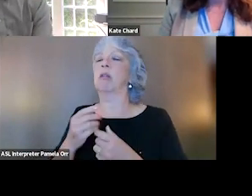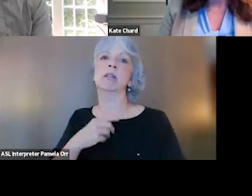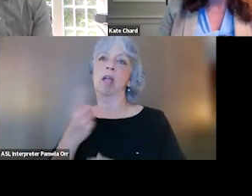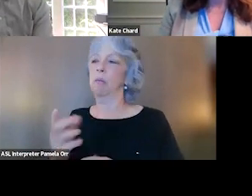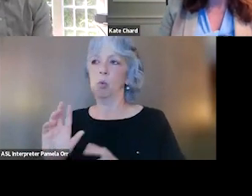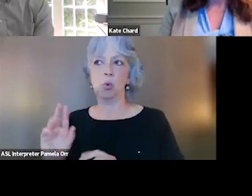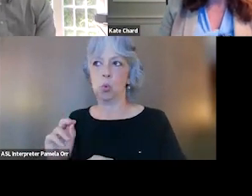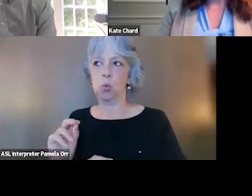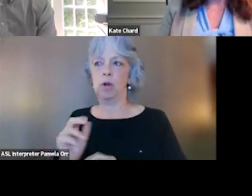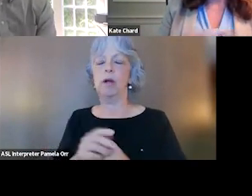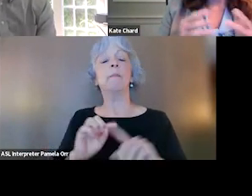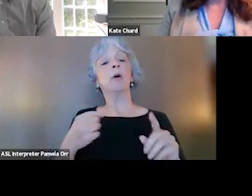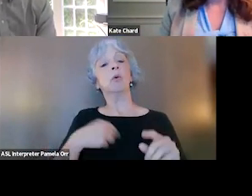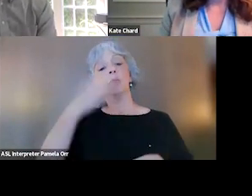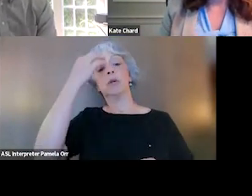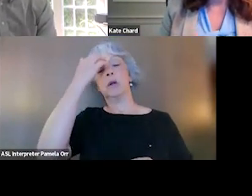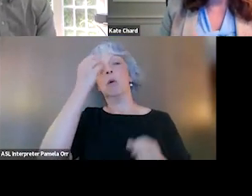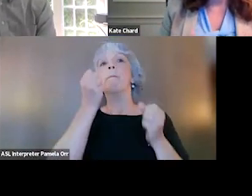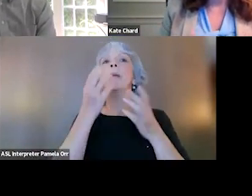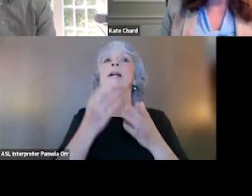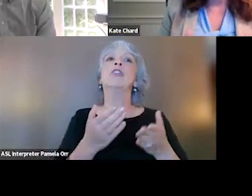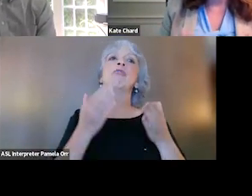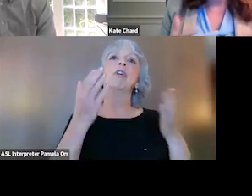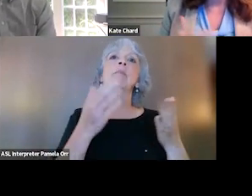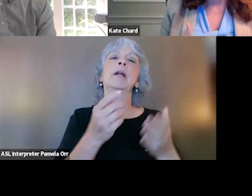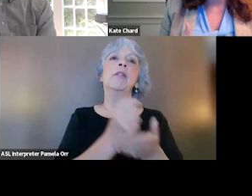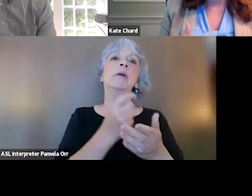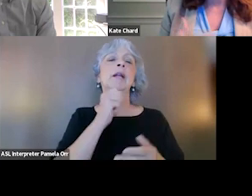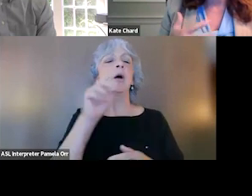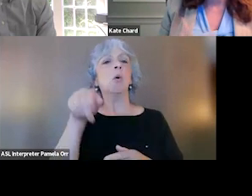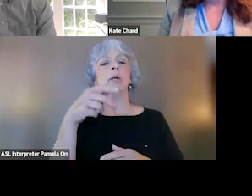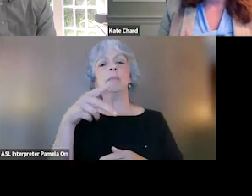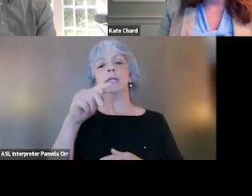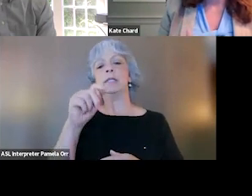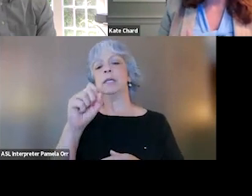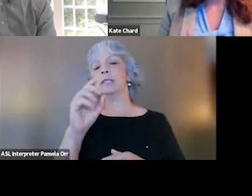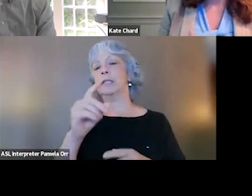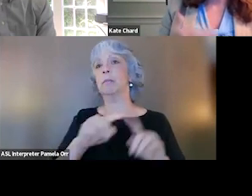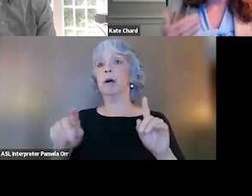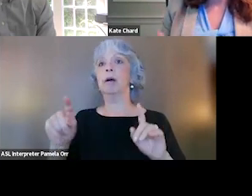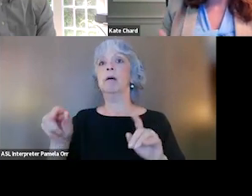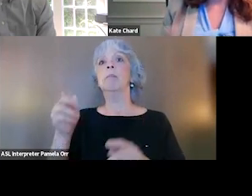But we know that there are several recommended therapies, not just for PTSD, but also for those with comorbid symptoms